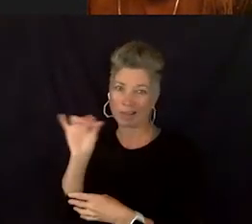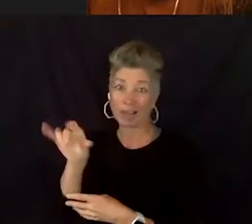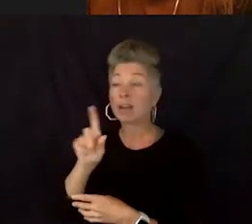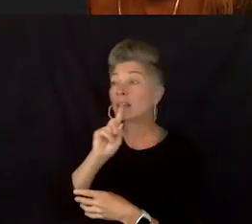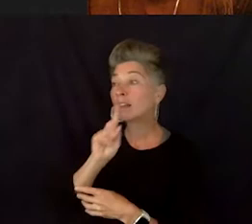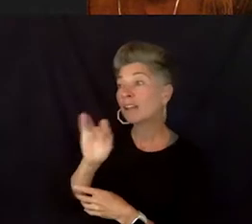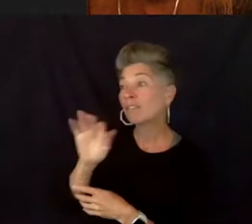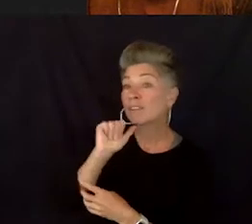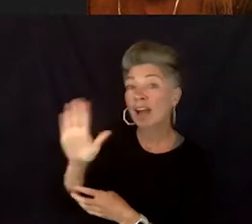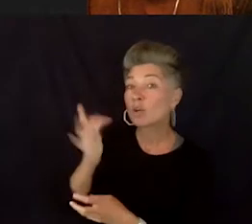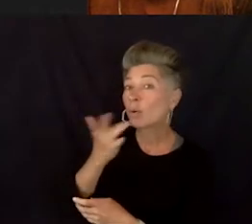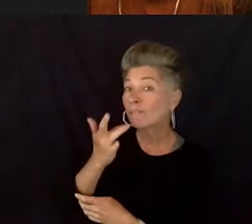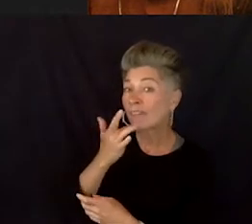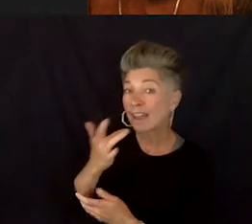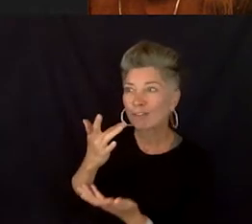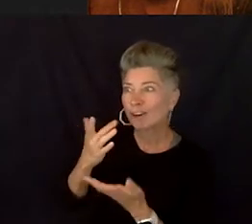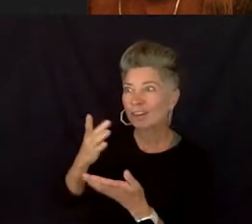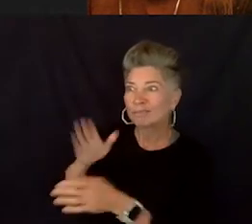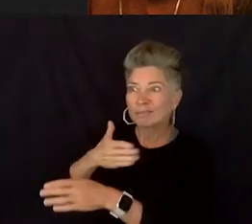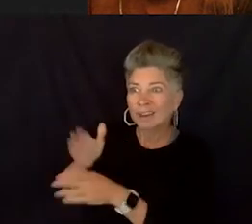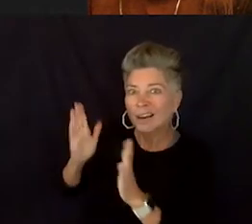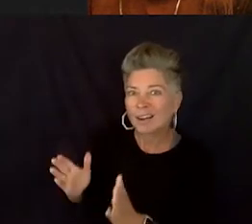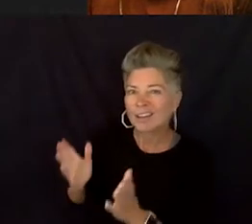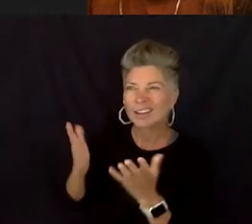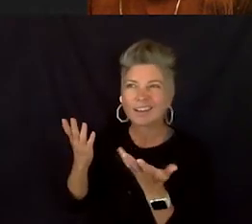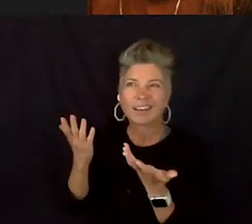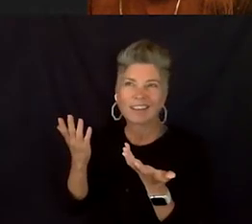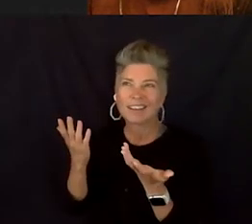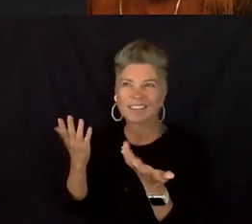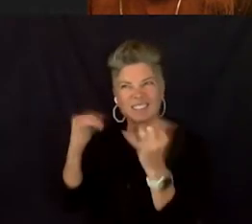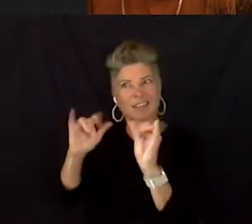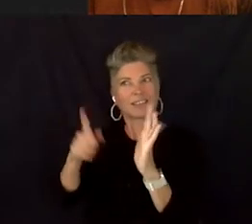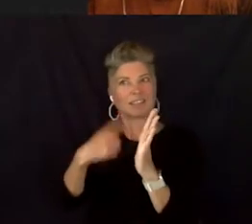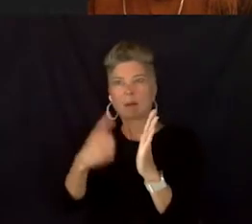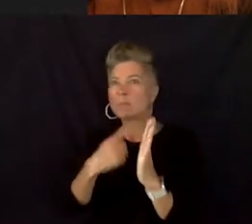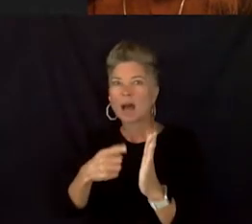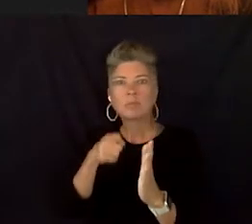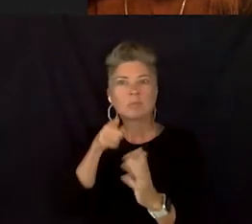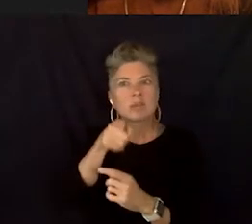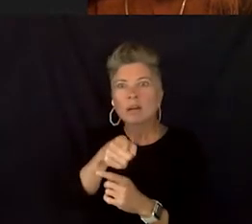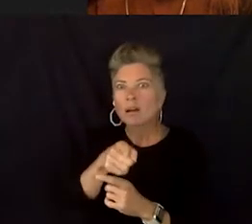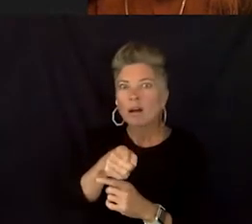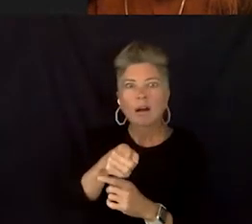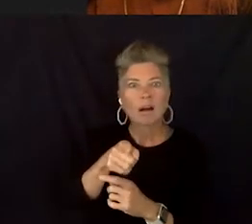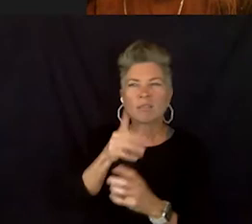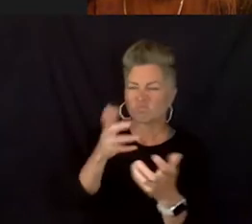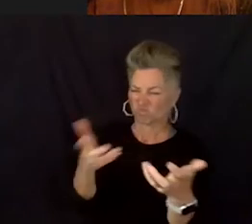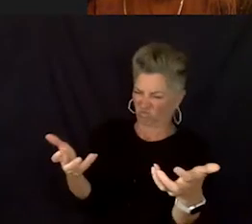sometimes they have like this album that just fit everything you was going through in your life at the time.